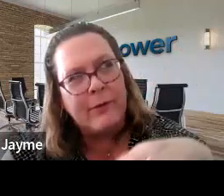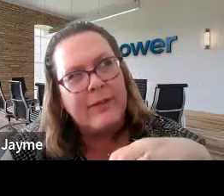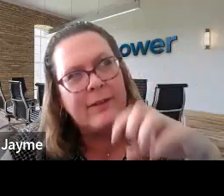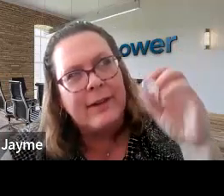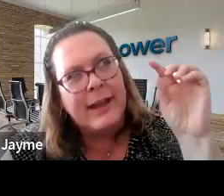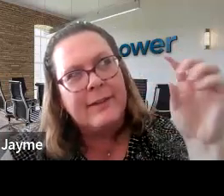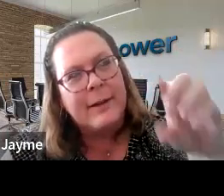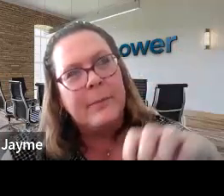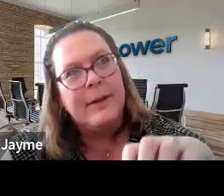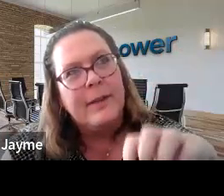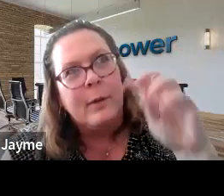services, and I ended up.